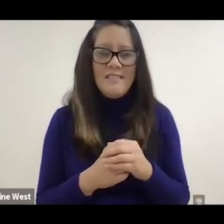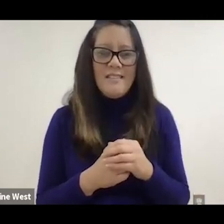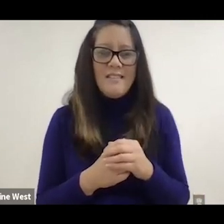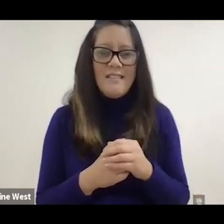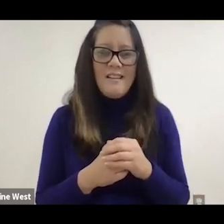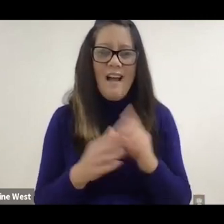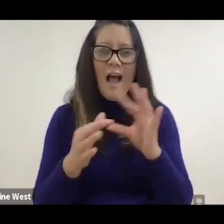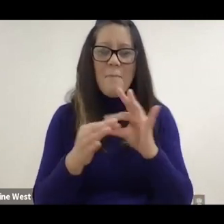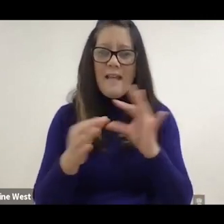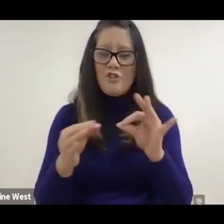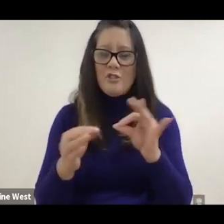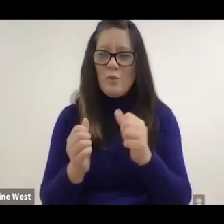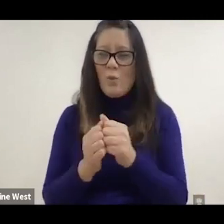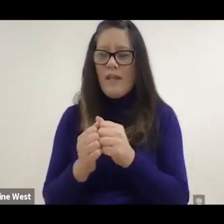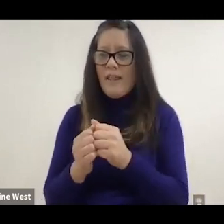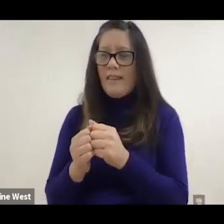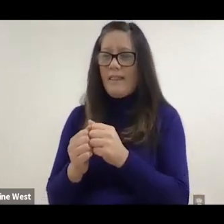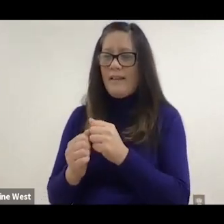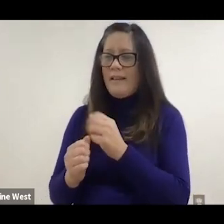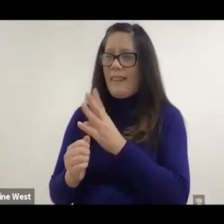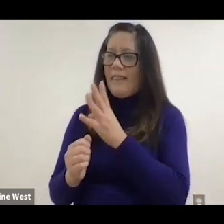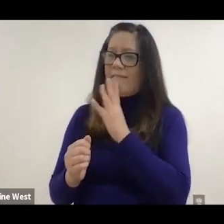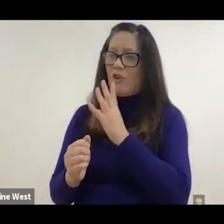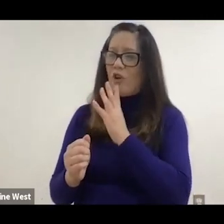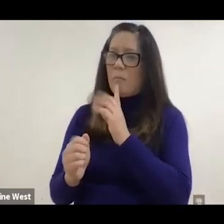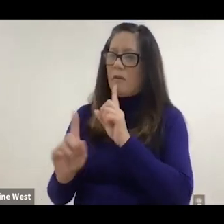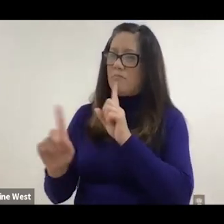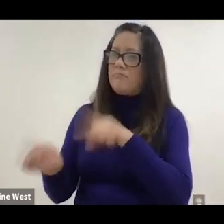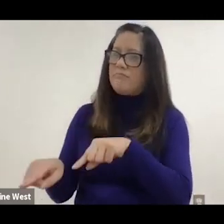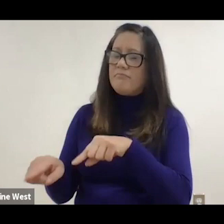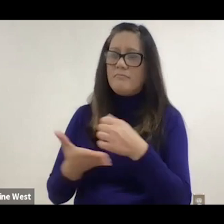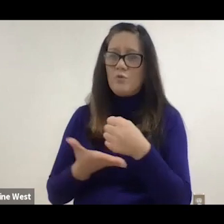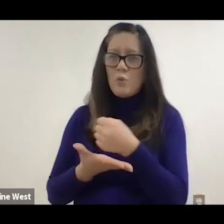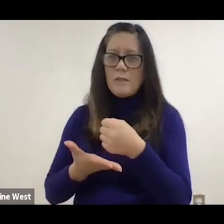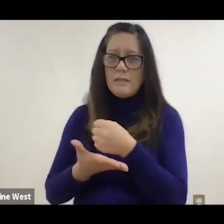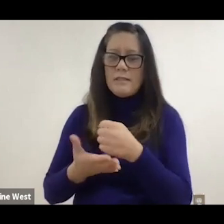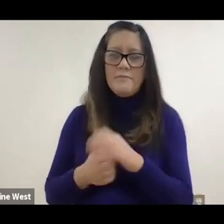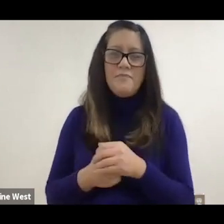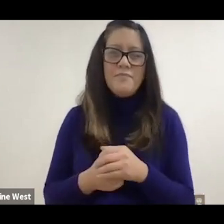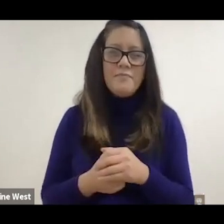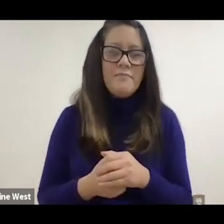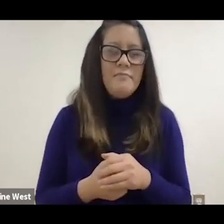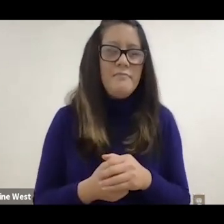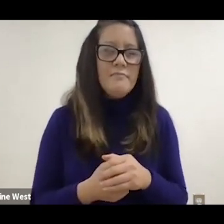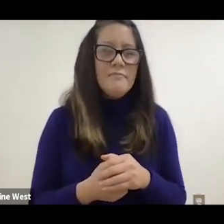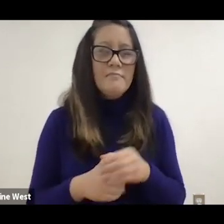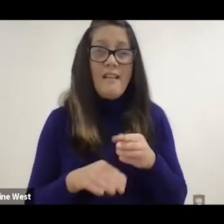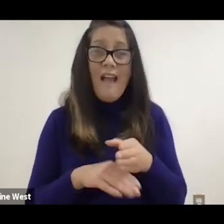But I mentioned earlier with the verbal compliance joystick and so through that Alec was able